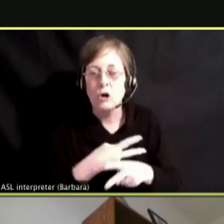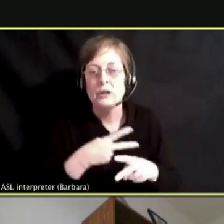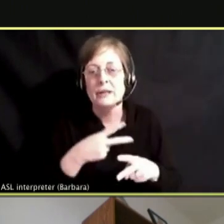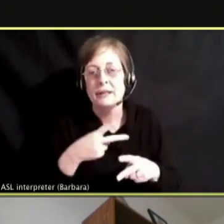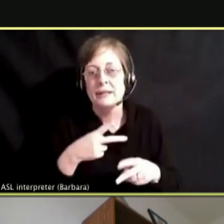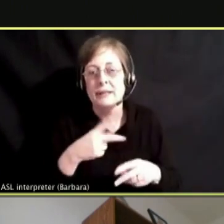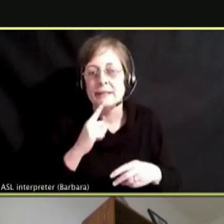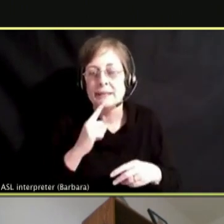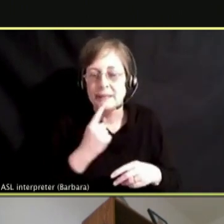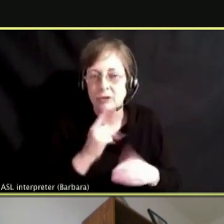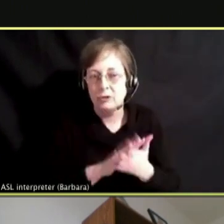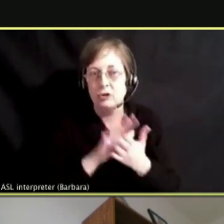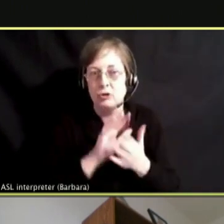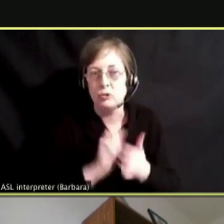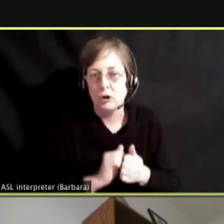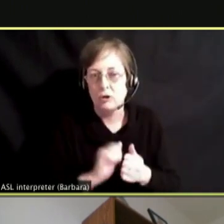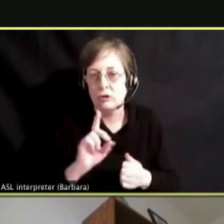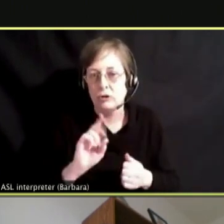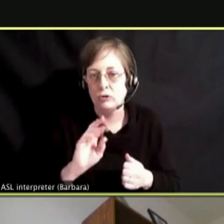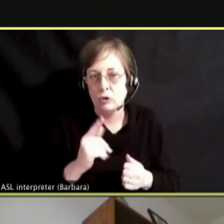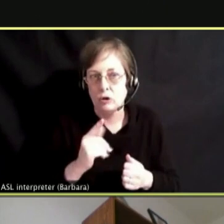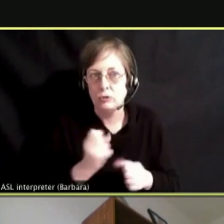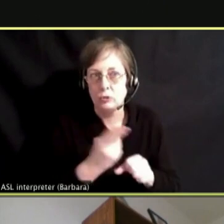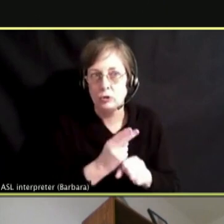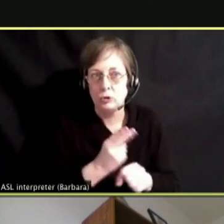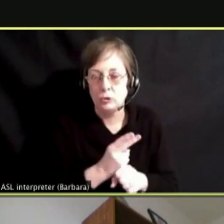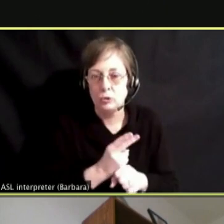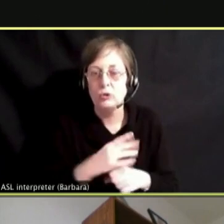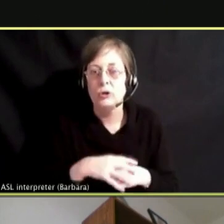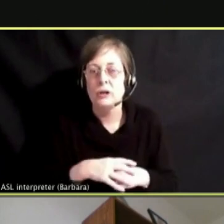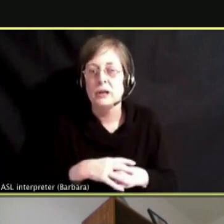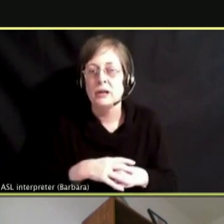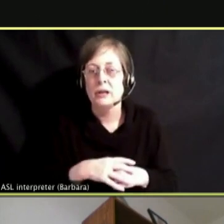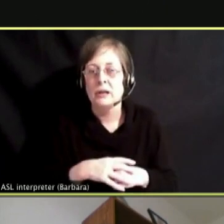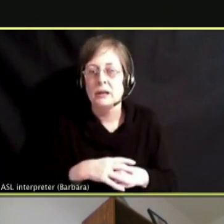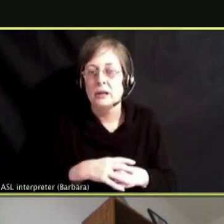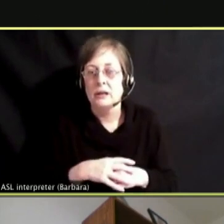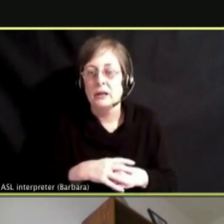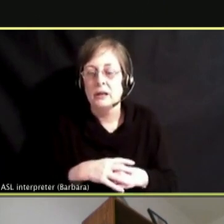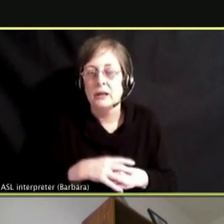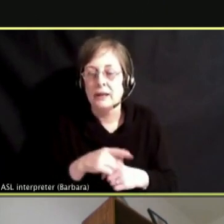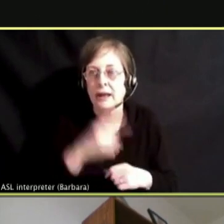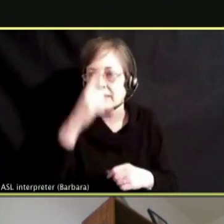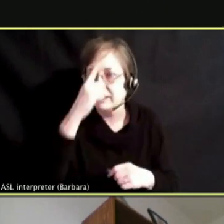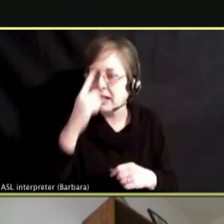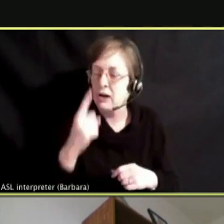AND THROUGHOUT IT ALL THEY THINK IF I CAN JUST MOVE IT TO THE NEXT LEVEL IT WILL BE ALL RIGHT.